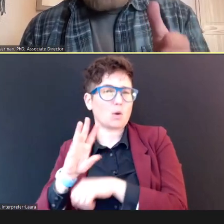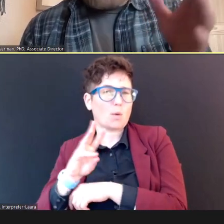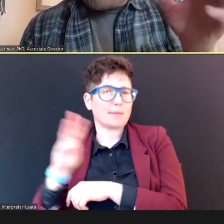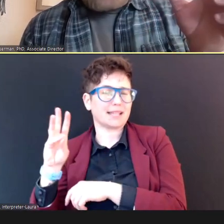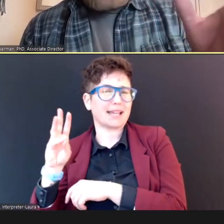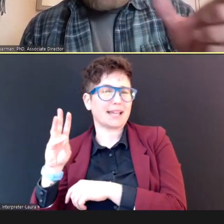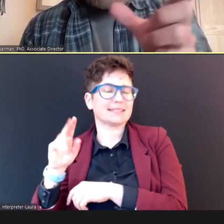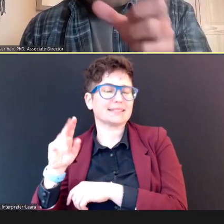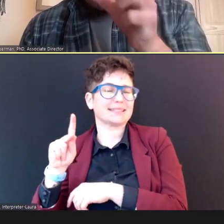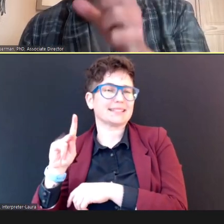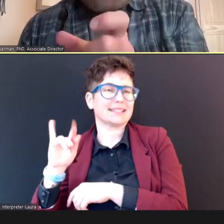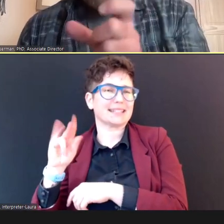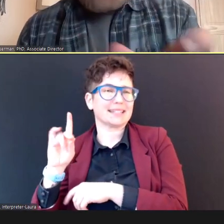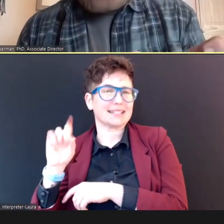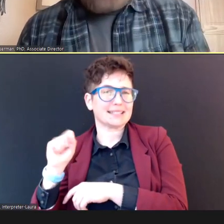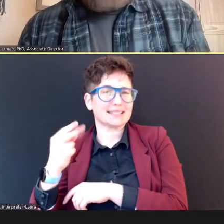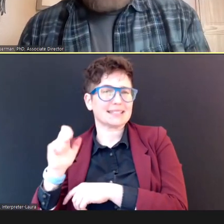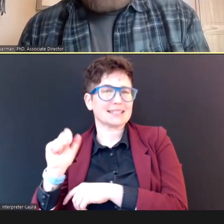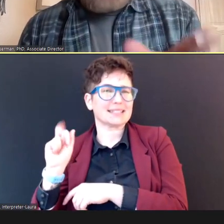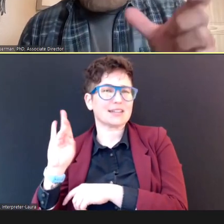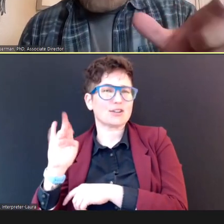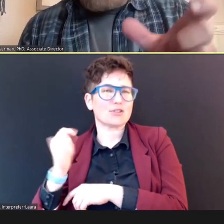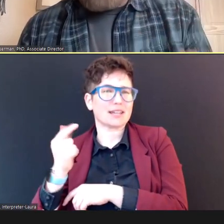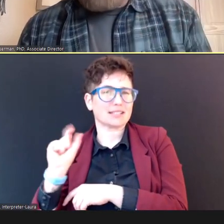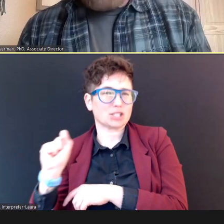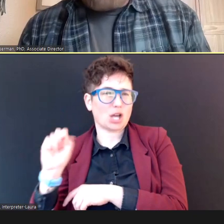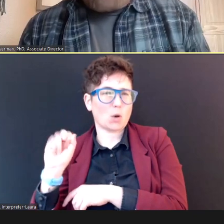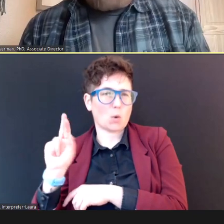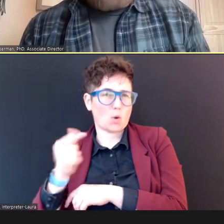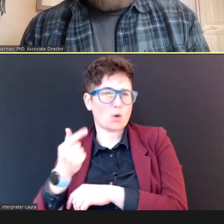just that question, so go there, and look for that -- that document,